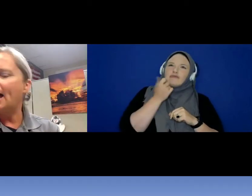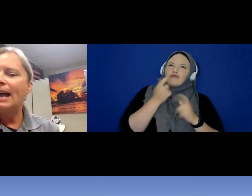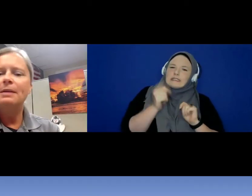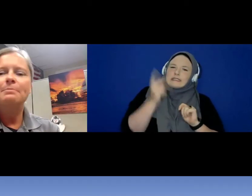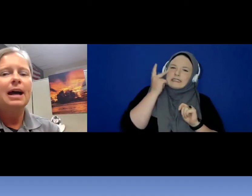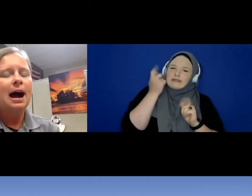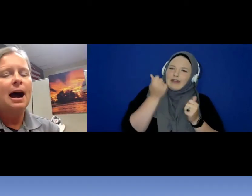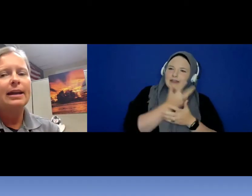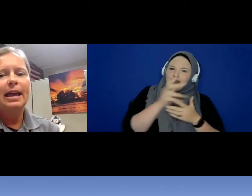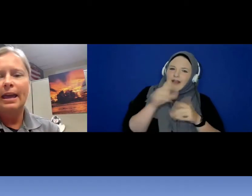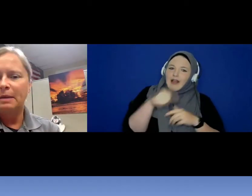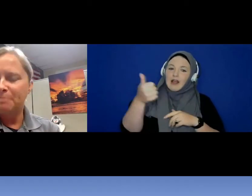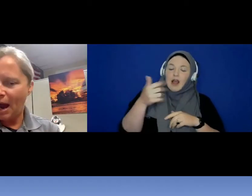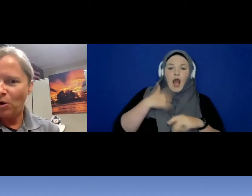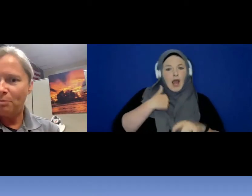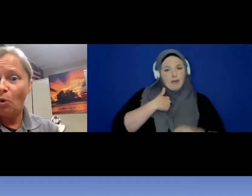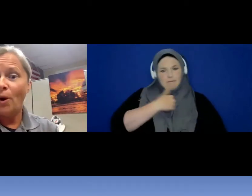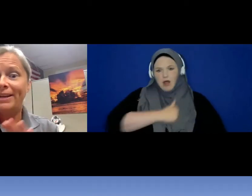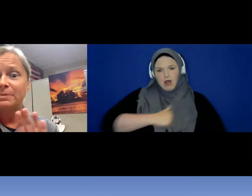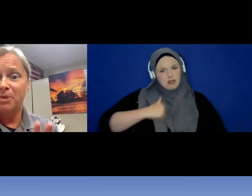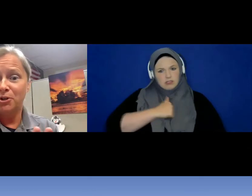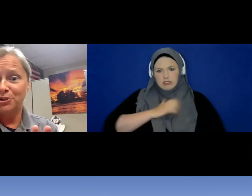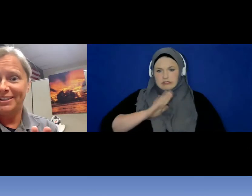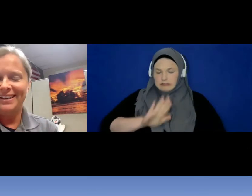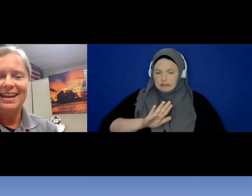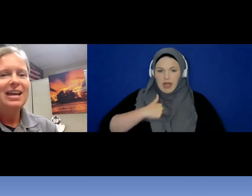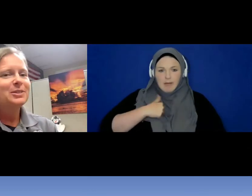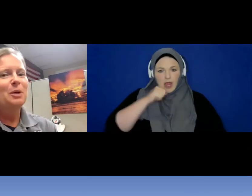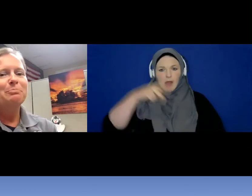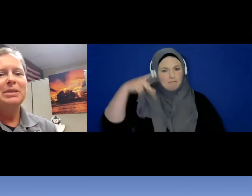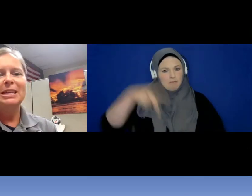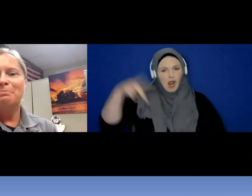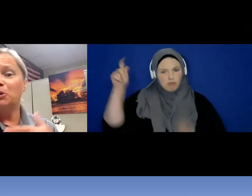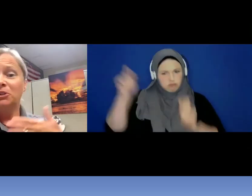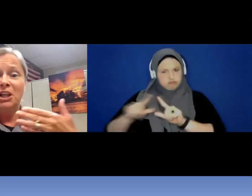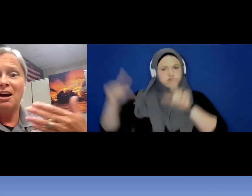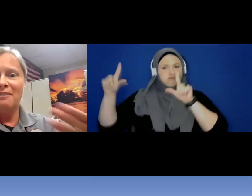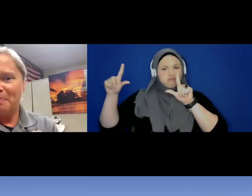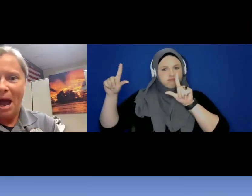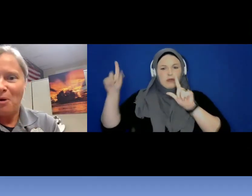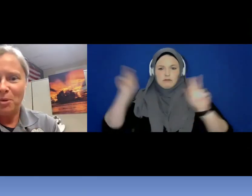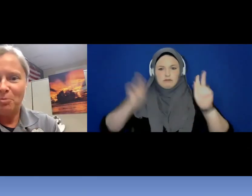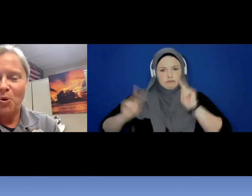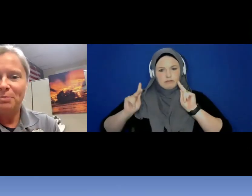I am not a PowerPoint person . Some people love a PowerPoint